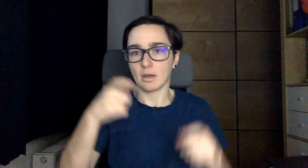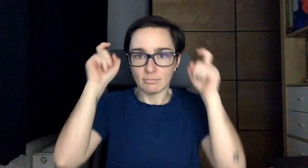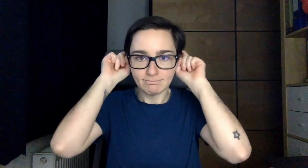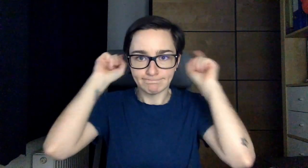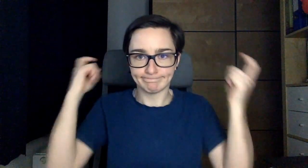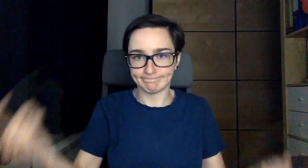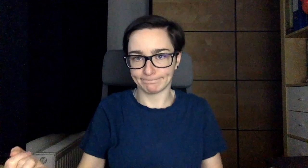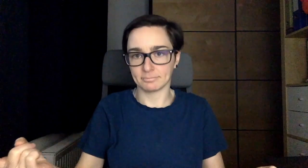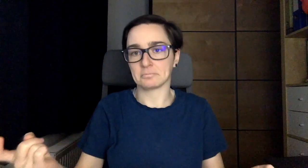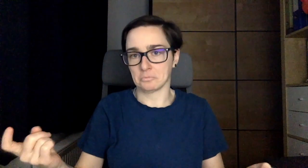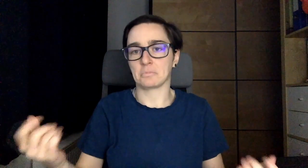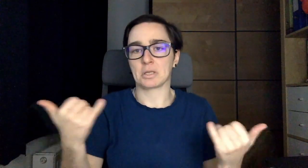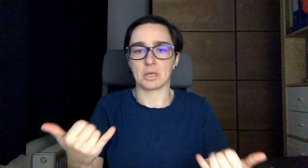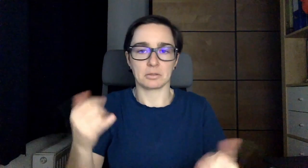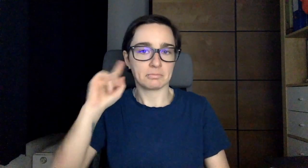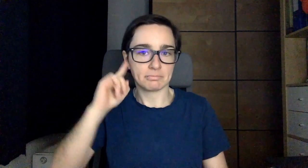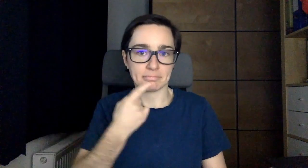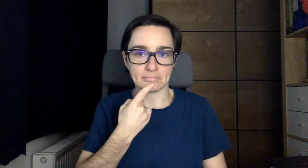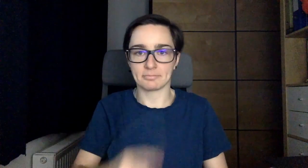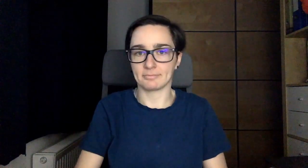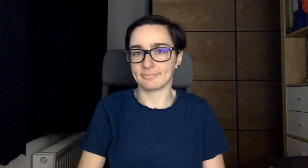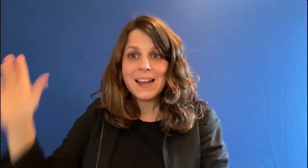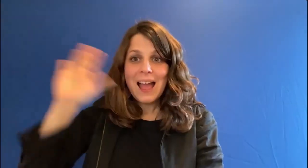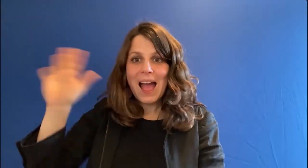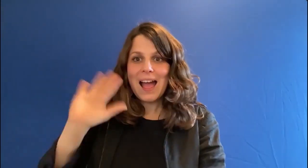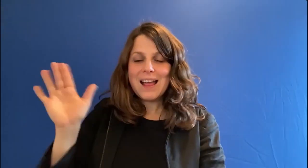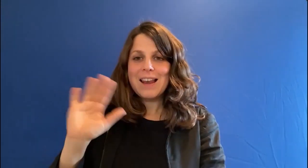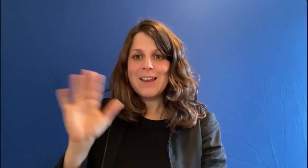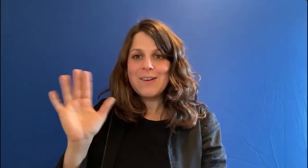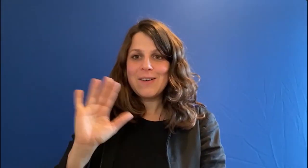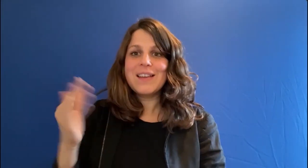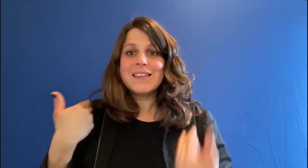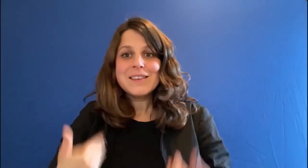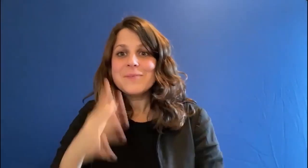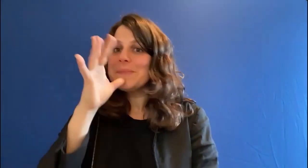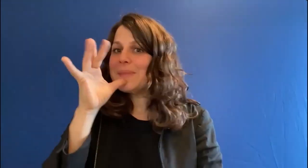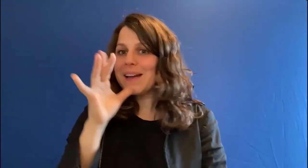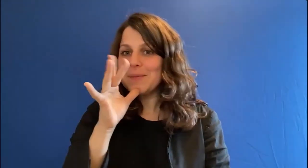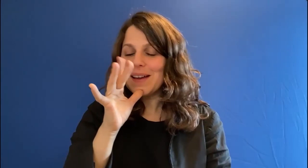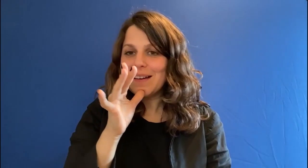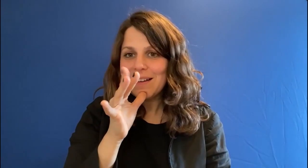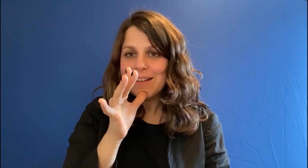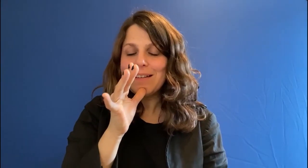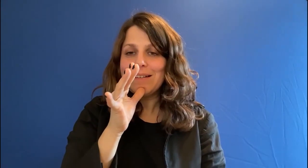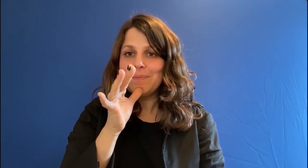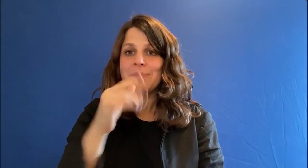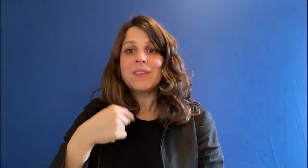After that I stopped using my hearing aids and now I am deaf. Hello. I am Barbara (sign name).